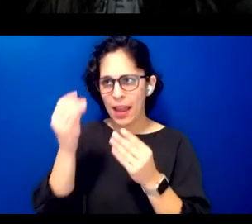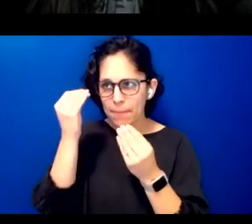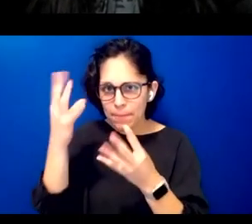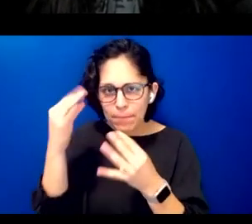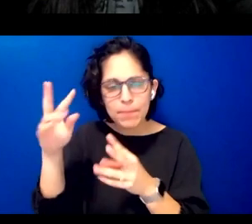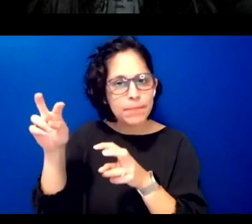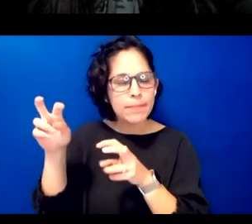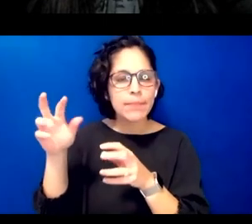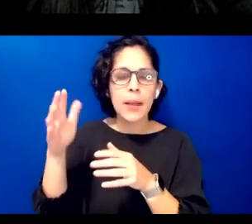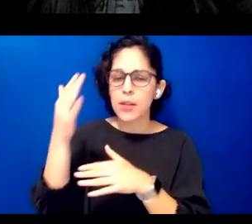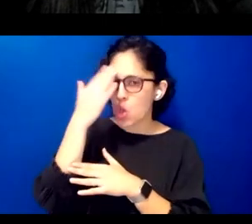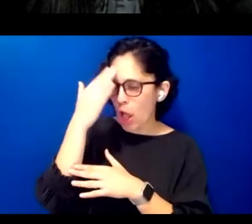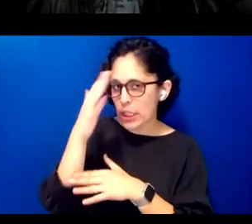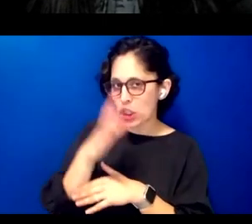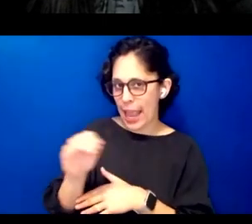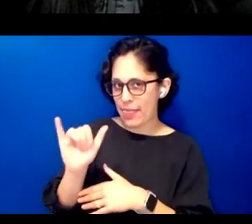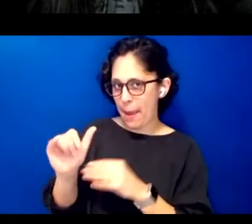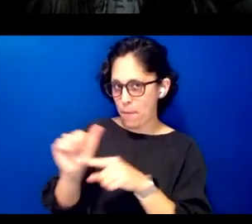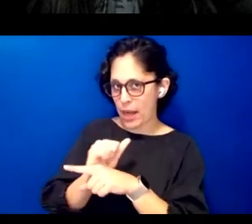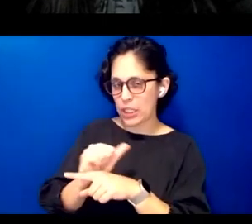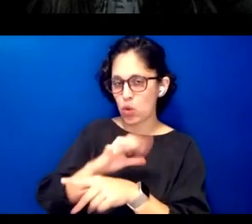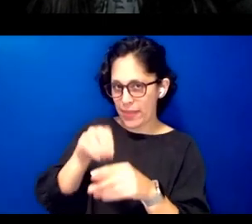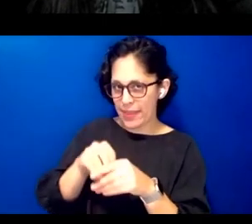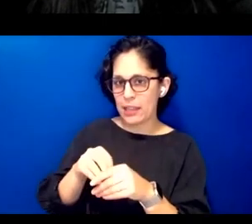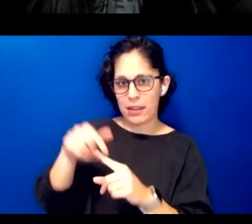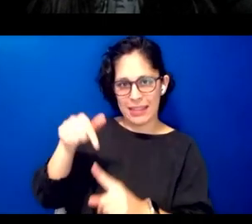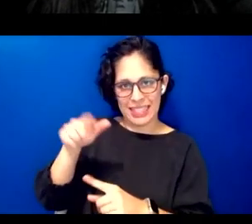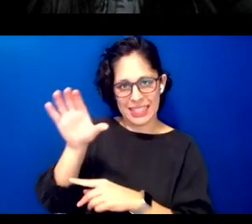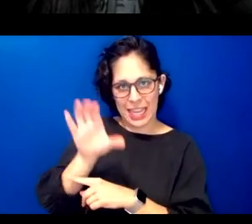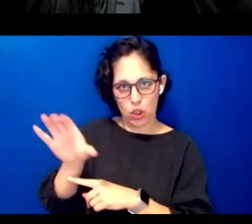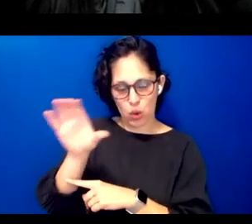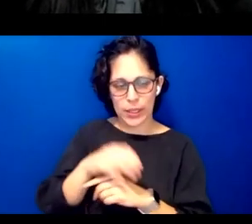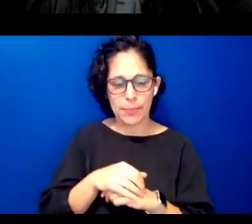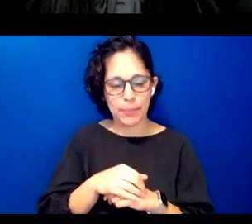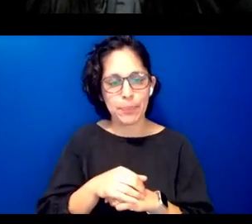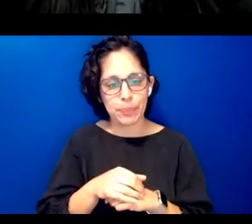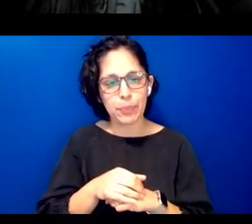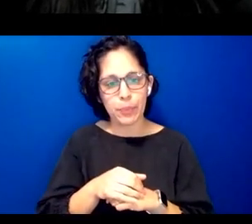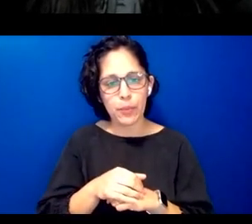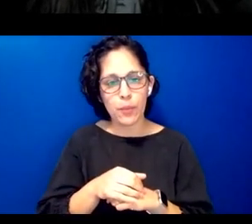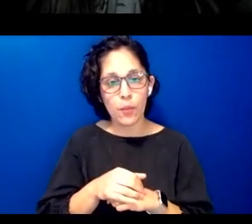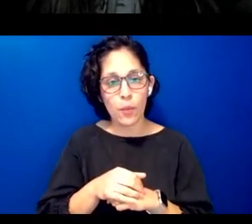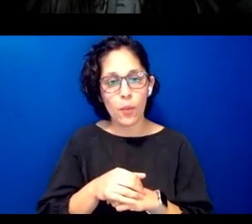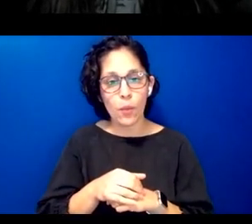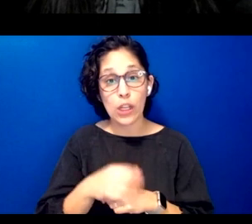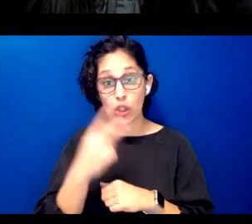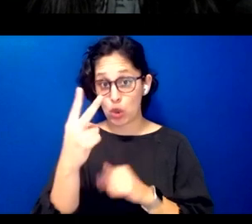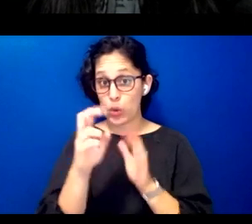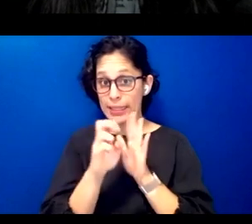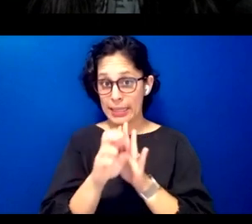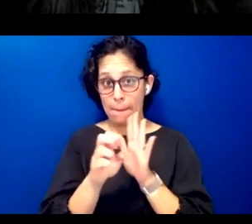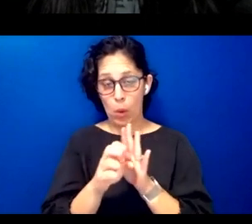practices in the 21st century we can look to examples like this on how to decolonize